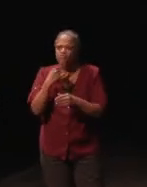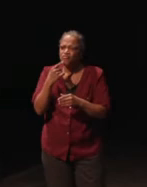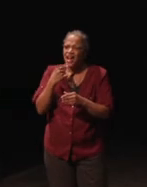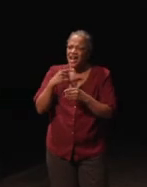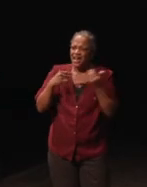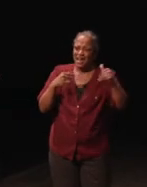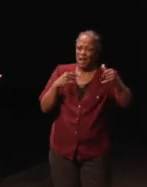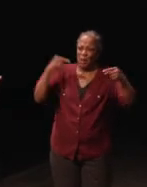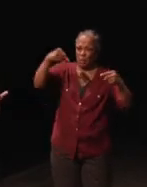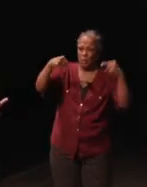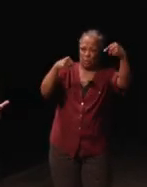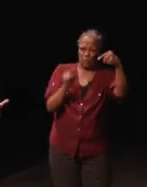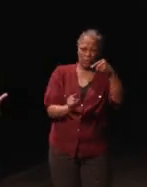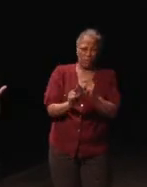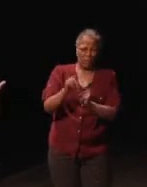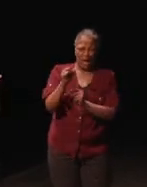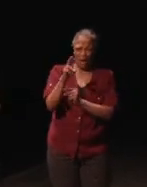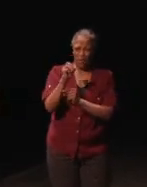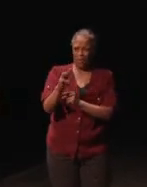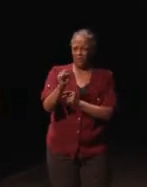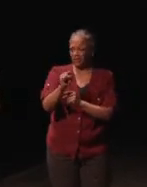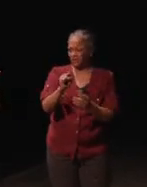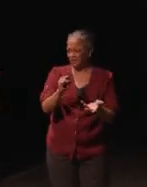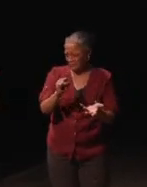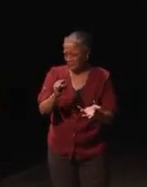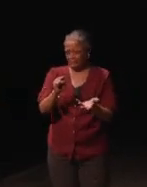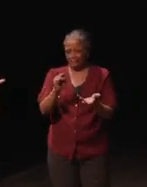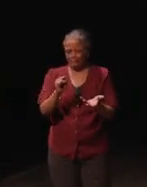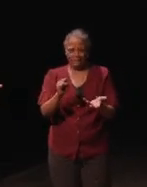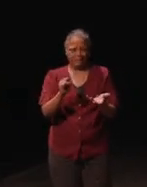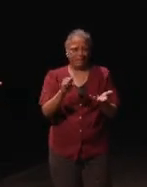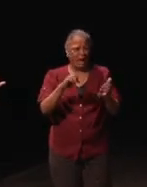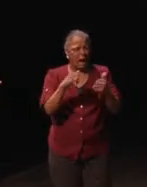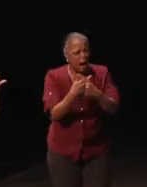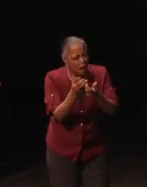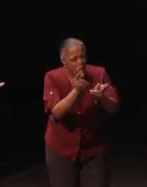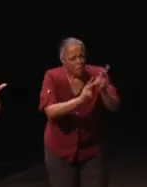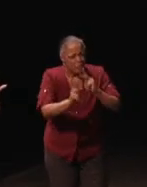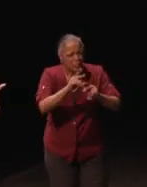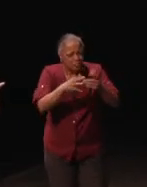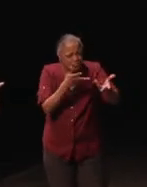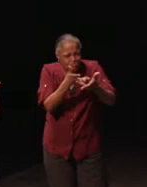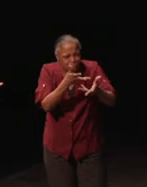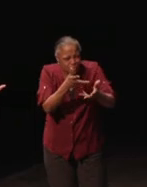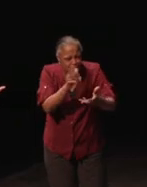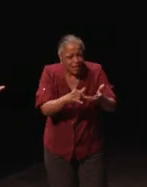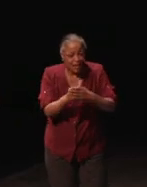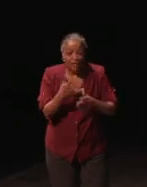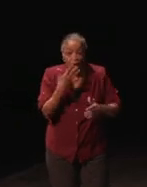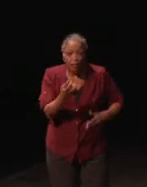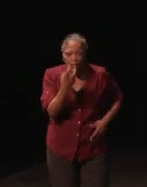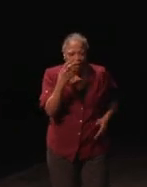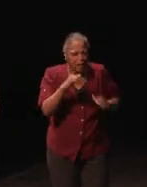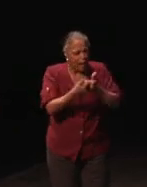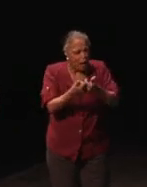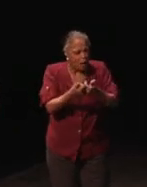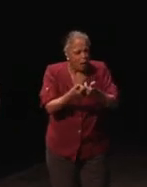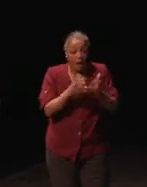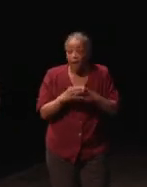yellow arrows and green arrows and I'm like, "How are people going to deal with this if you're colorblind?" I have a cousin who's colorblind,